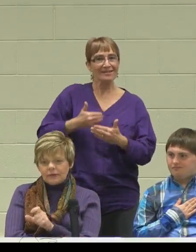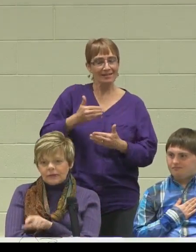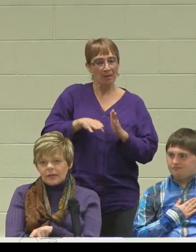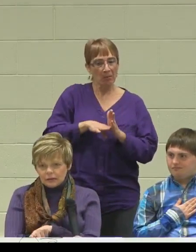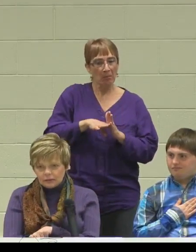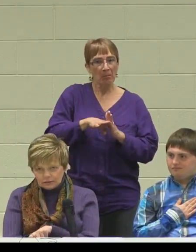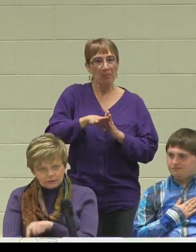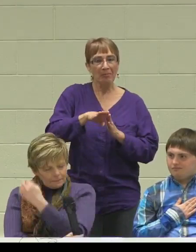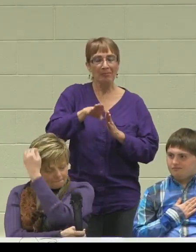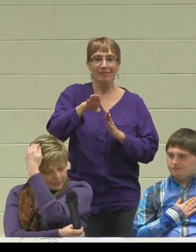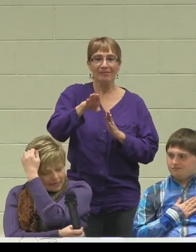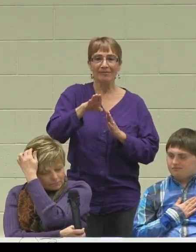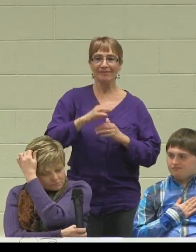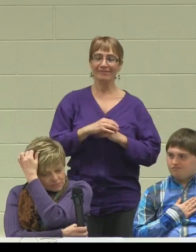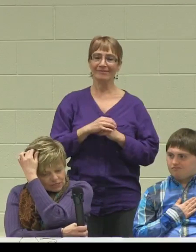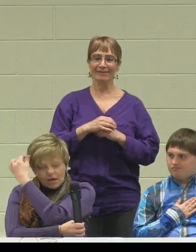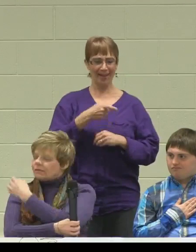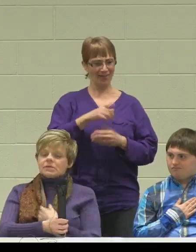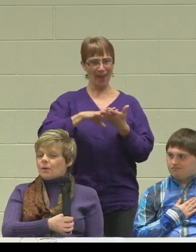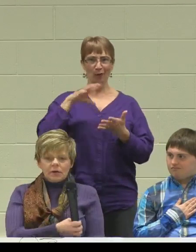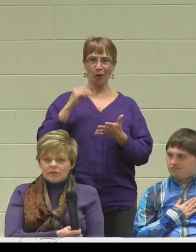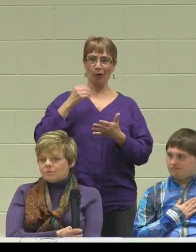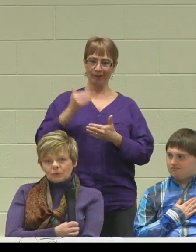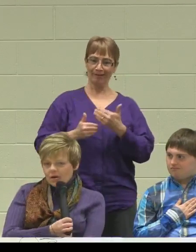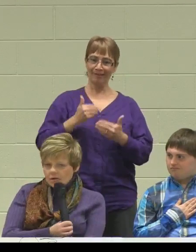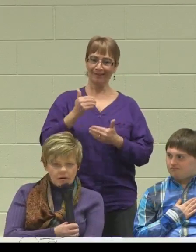that they learn. Because obviously, I wanted him to read,